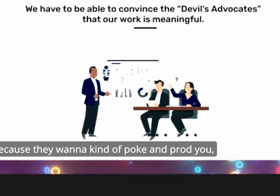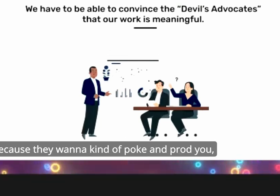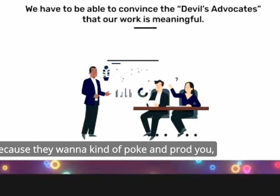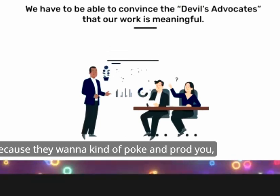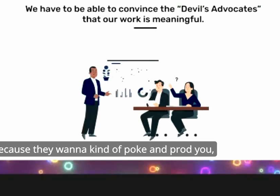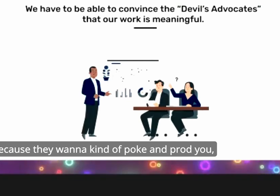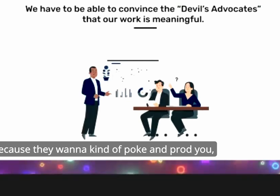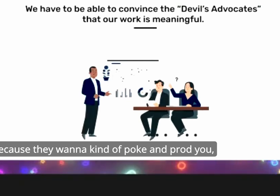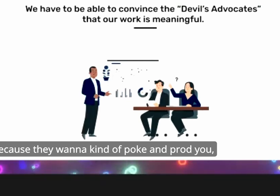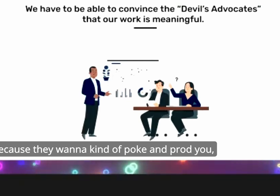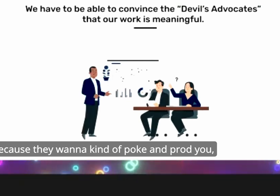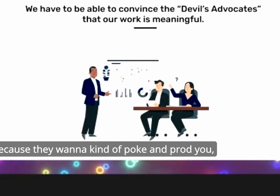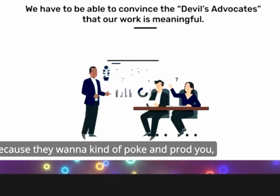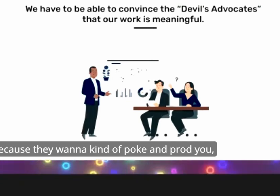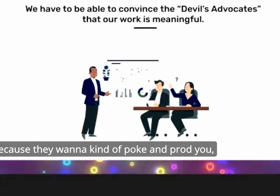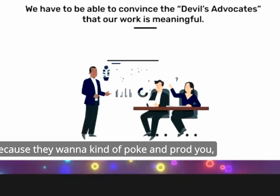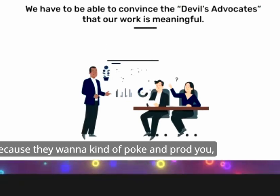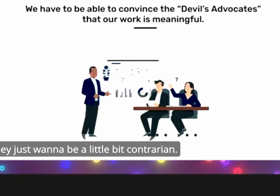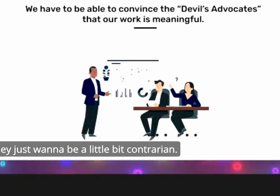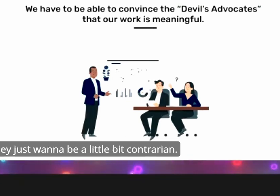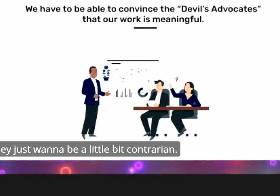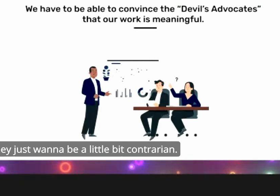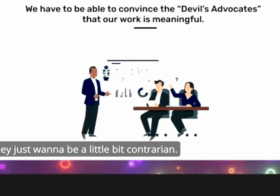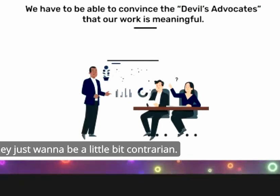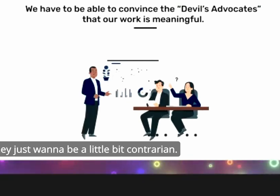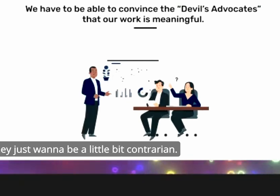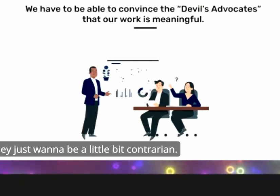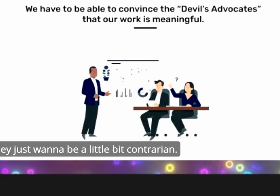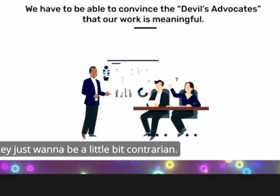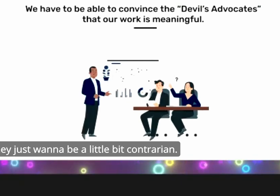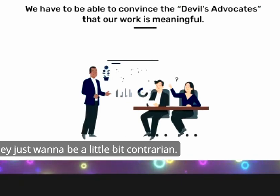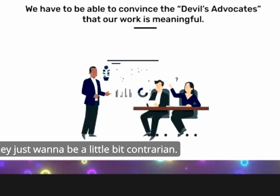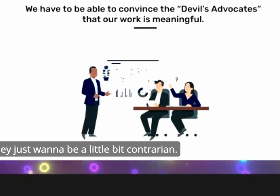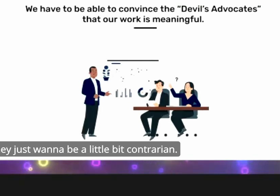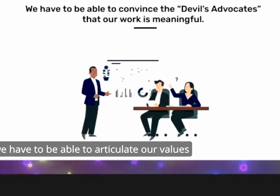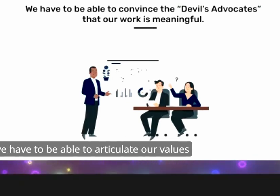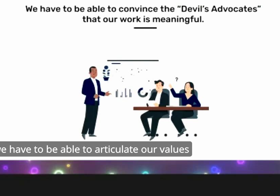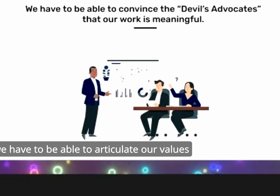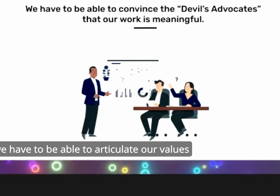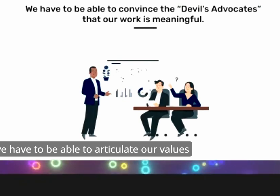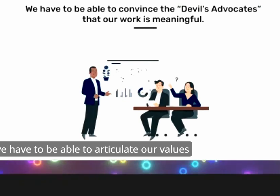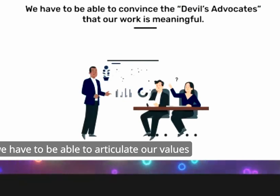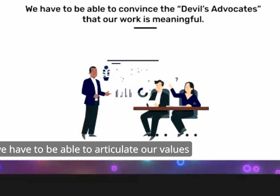because they want to kind of poke and prod you they just want to be a little bit contrarian so